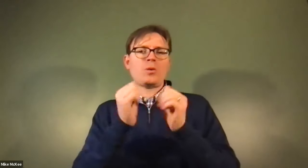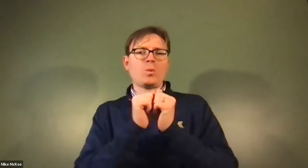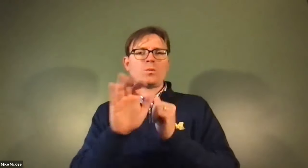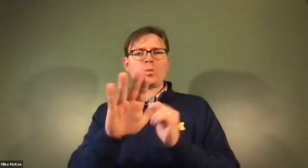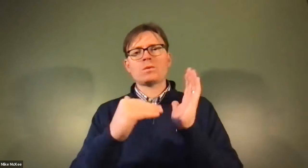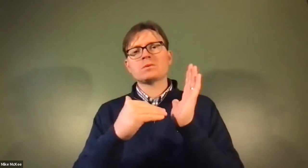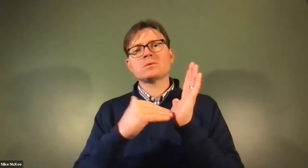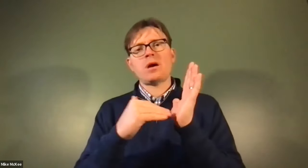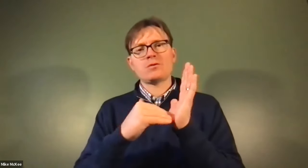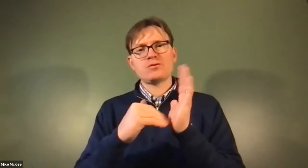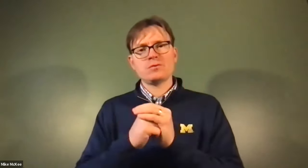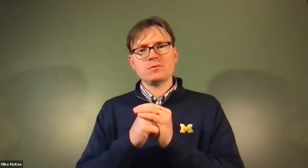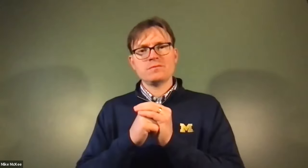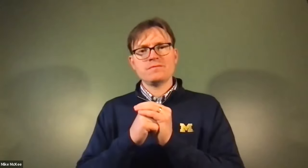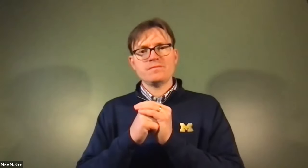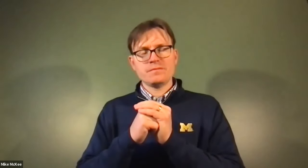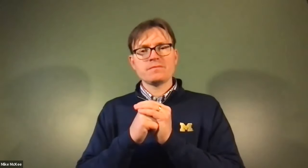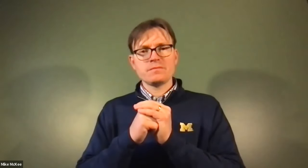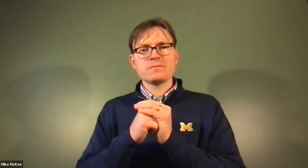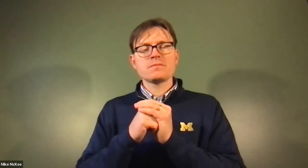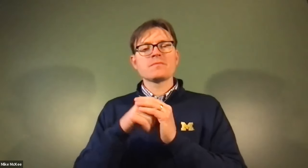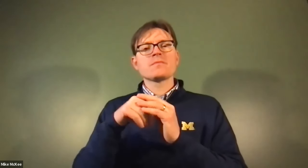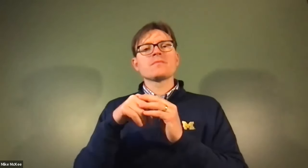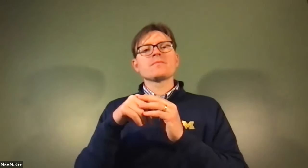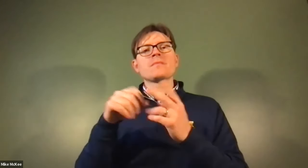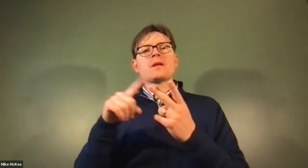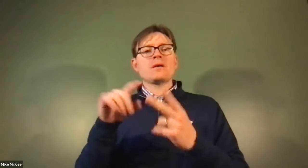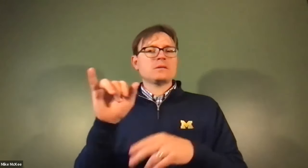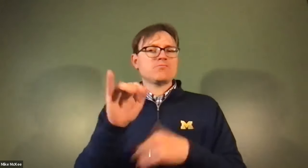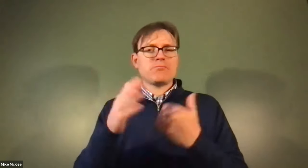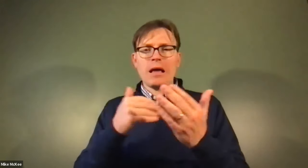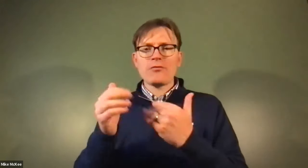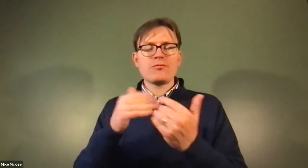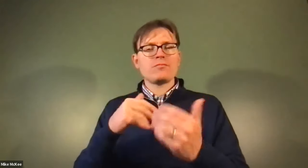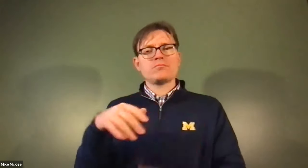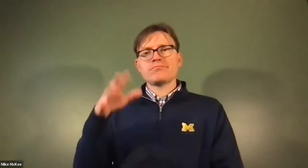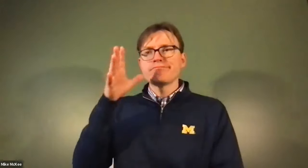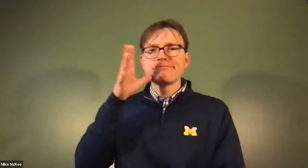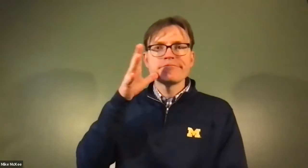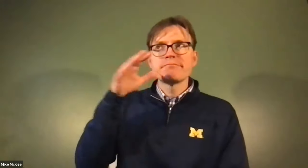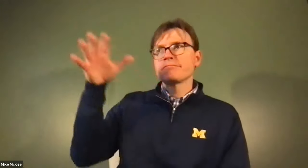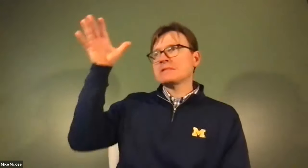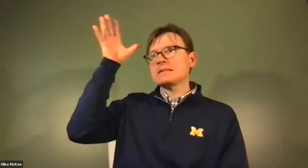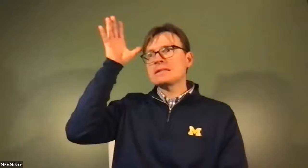James Cech: If someone in your family had a heart attack at a young age that's something to bring up and have a discussion about with your doctor.